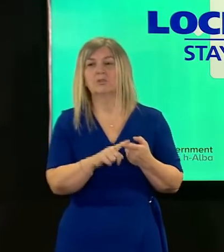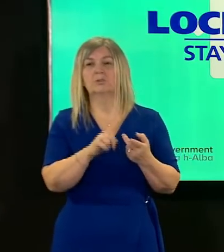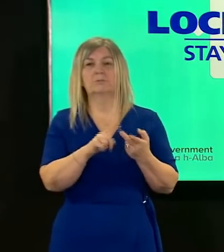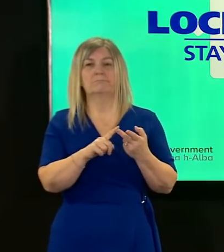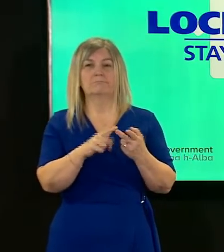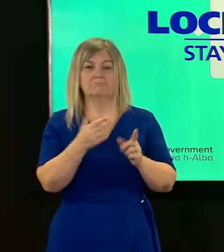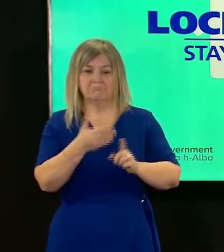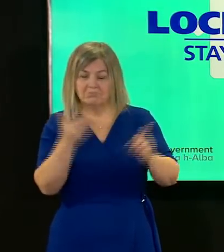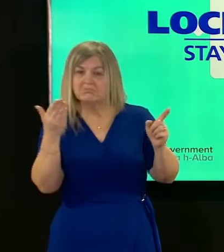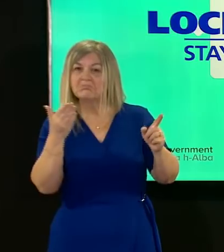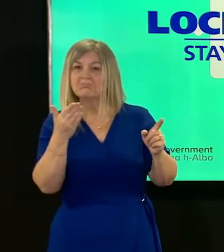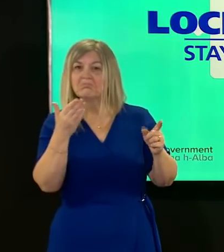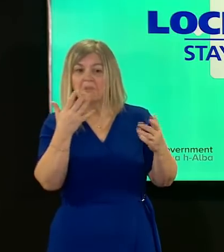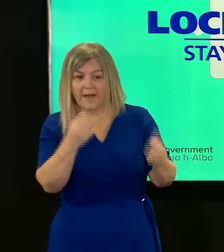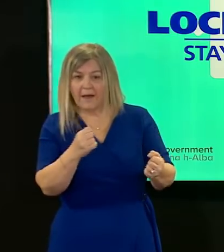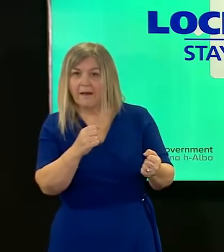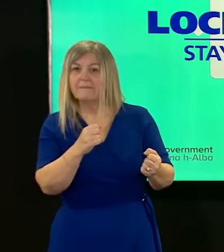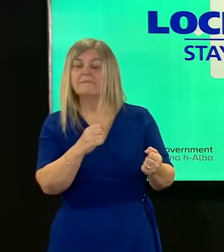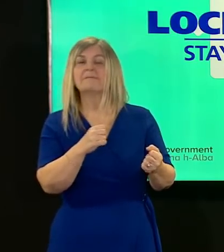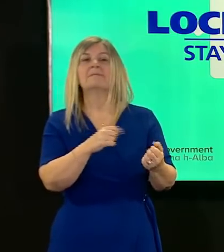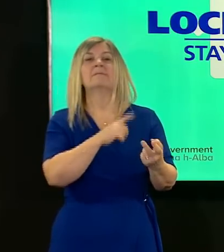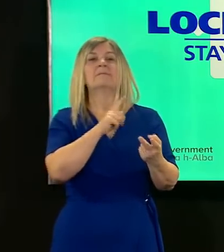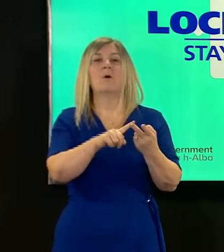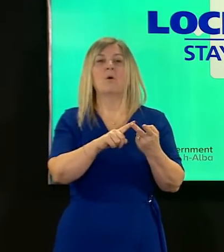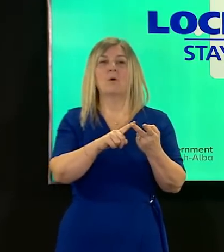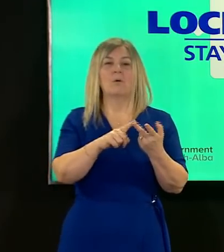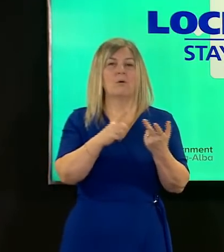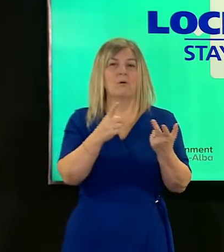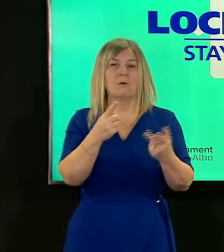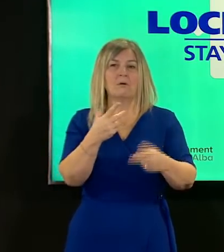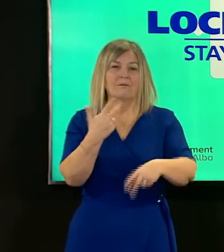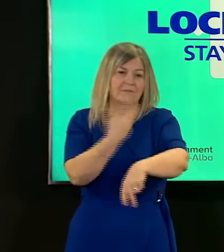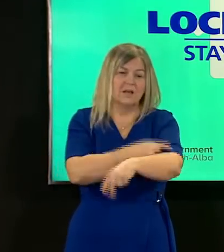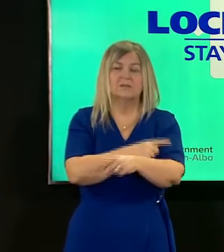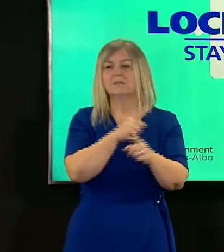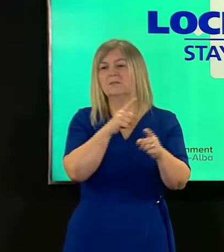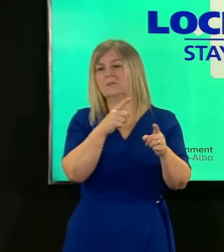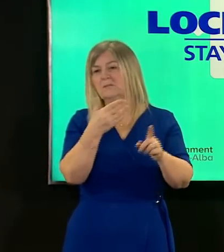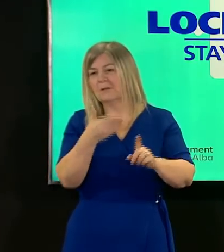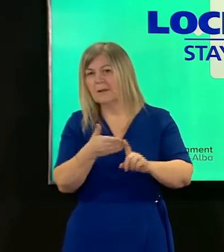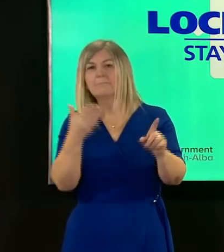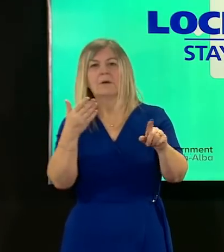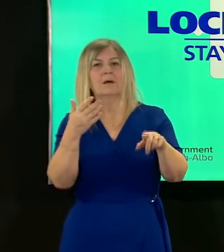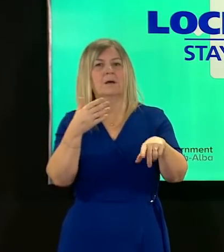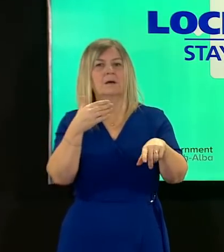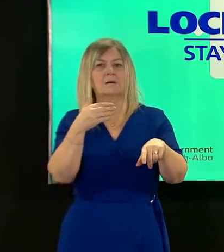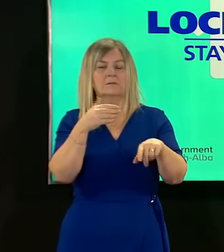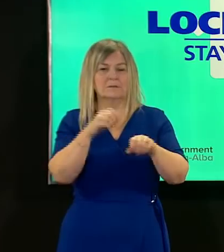in the impact then remembering there's always a lag and impact then on numbers in hospital and